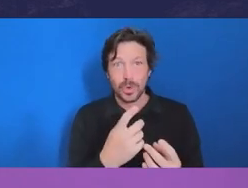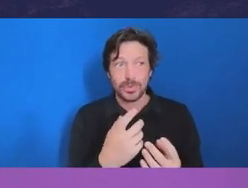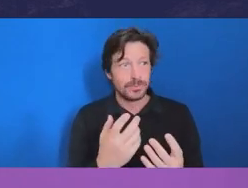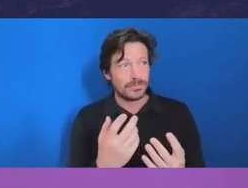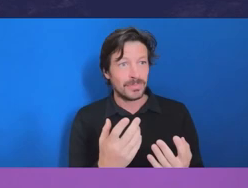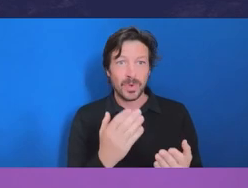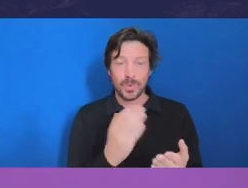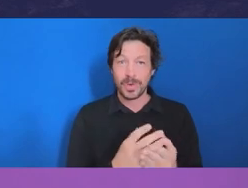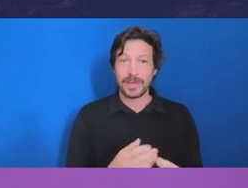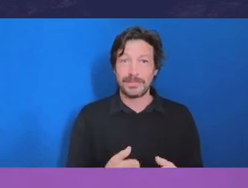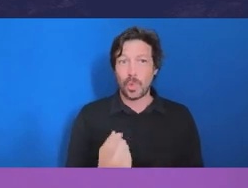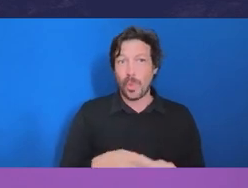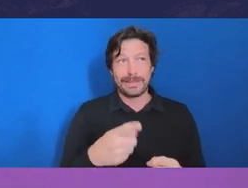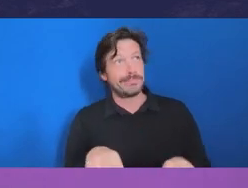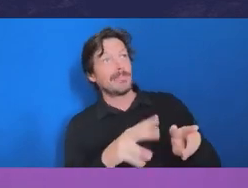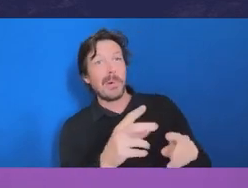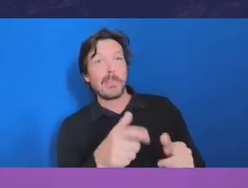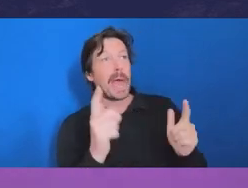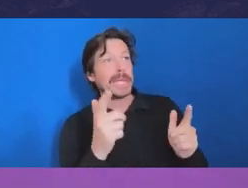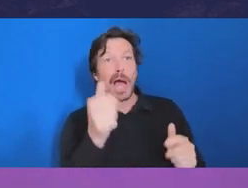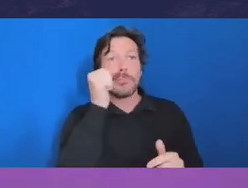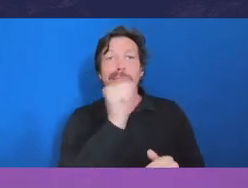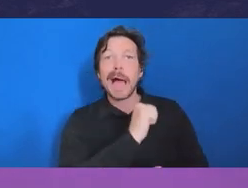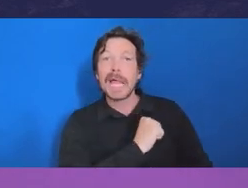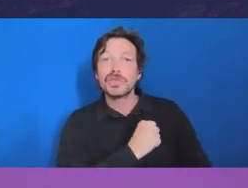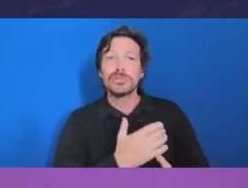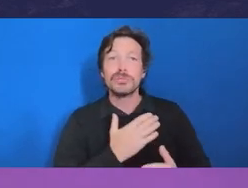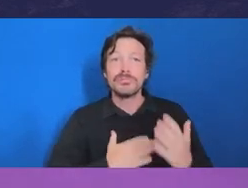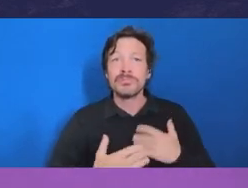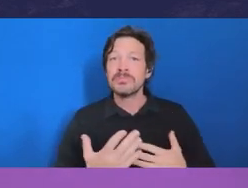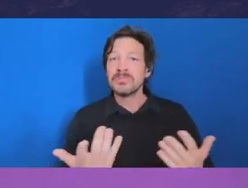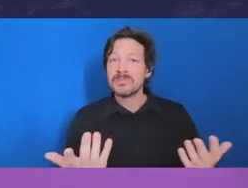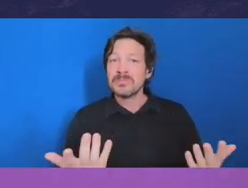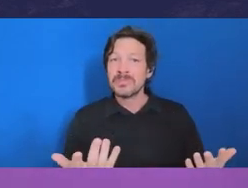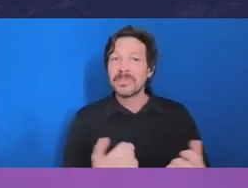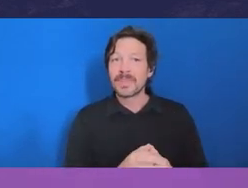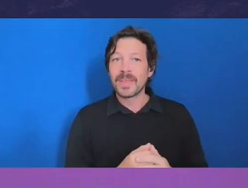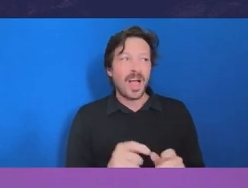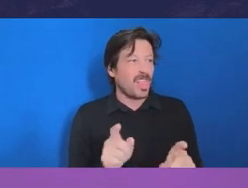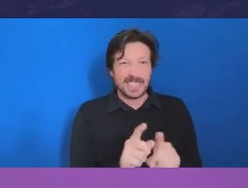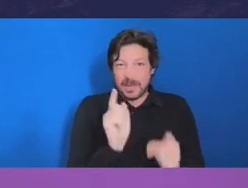And typically a small organization hopefully manages walking the floor So you actually physically experience